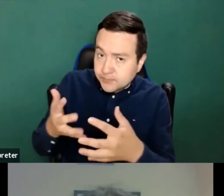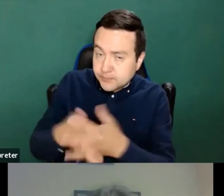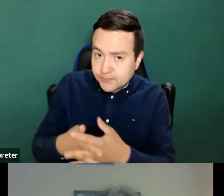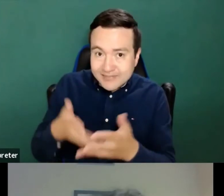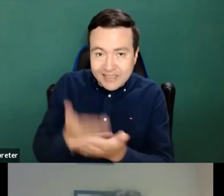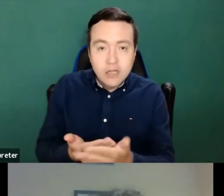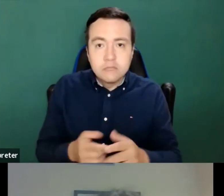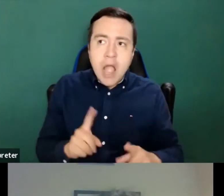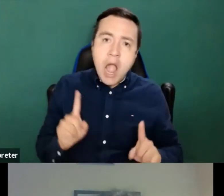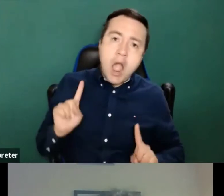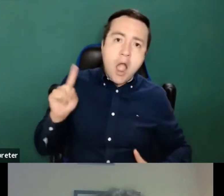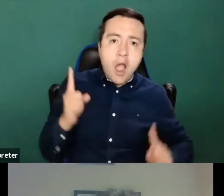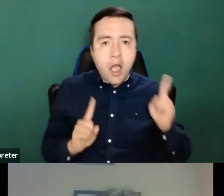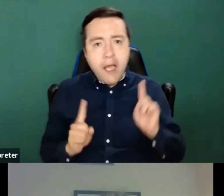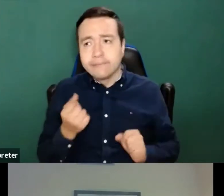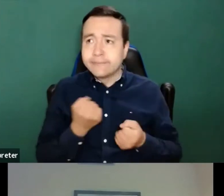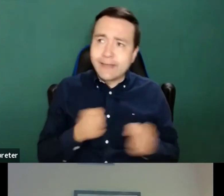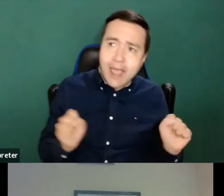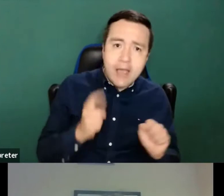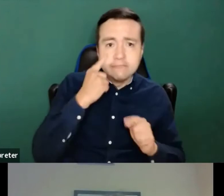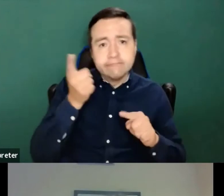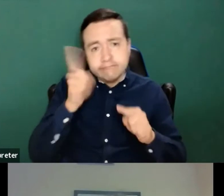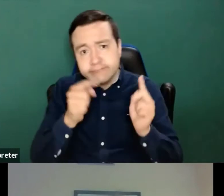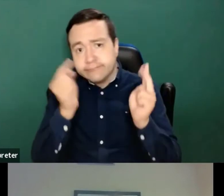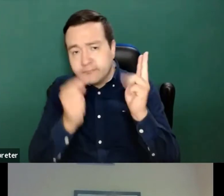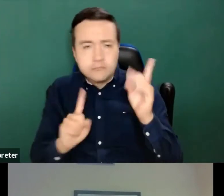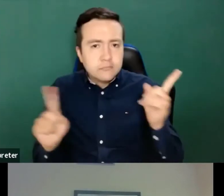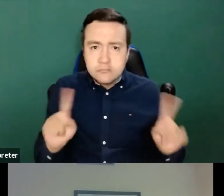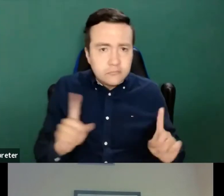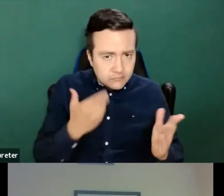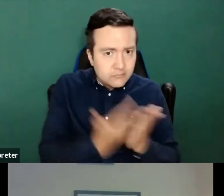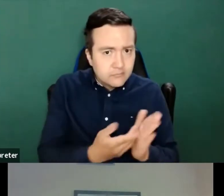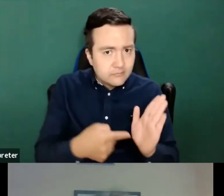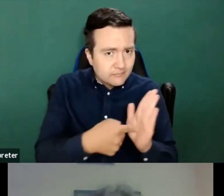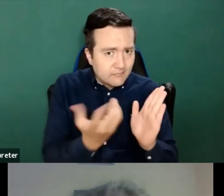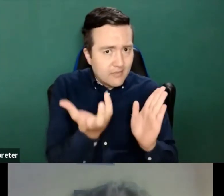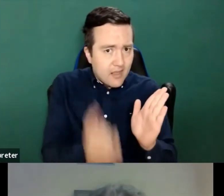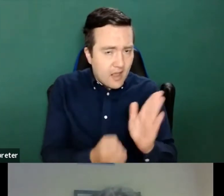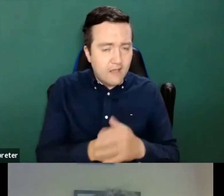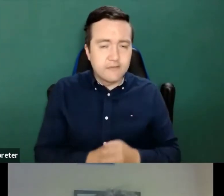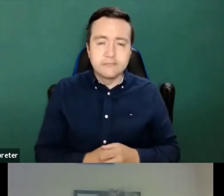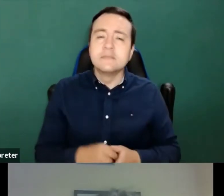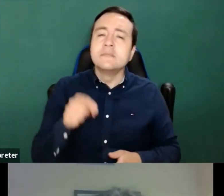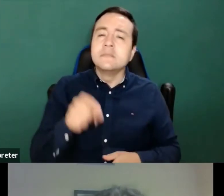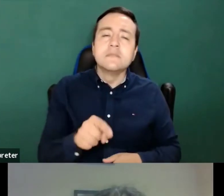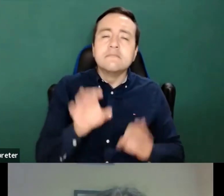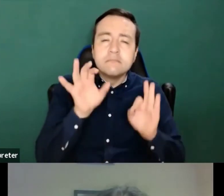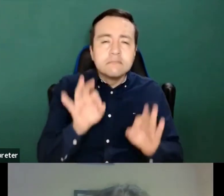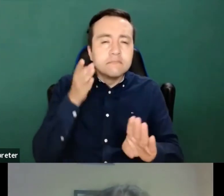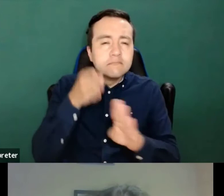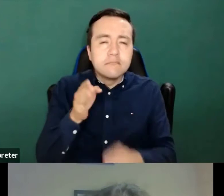So if it was, if it had been put in place from the very beginning, not only blind or